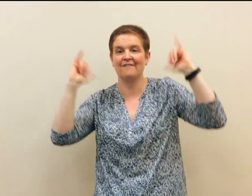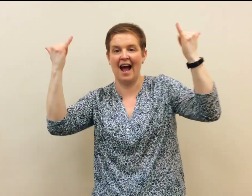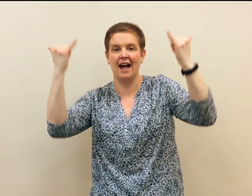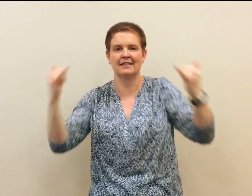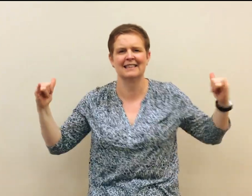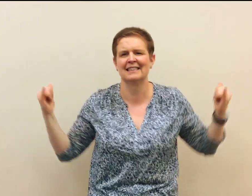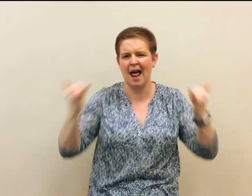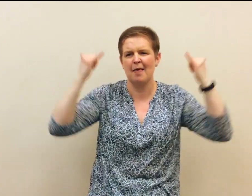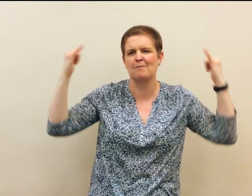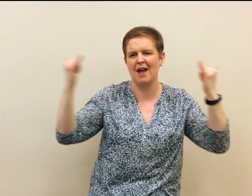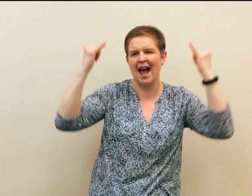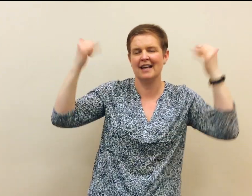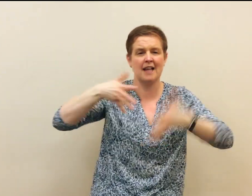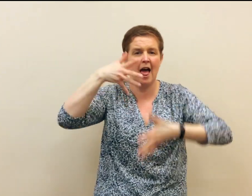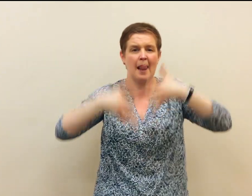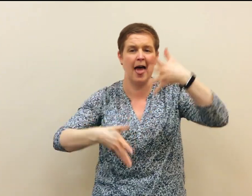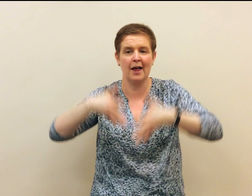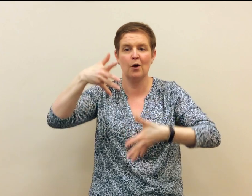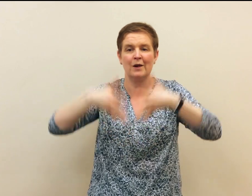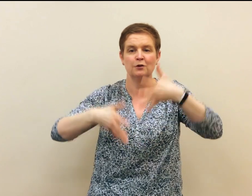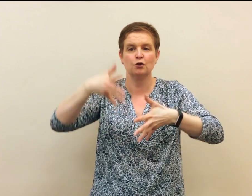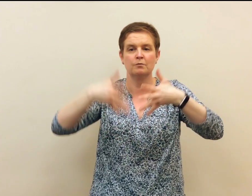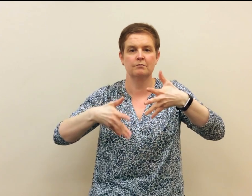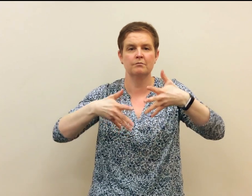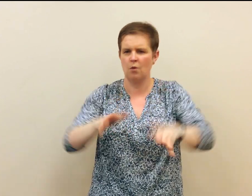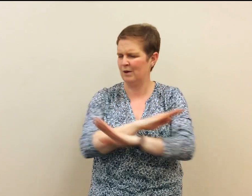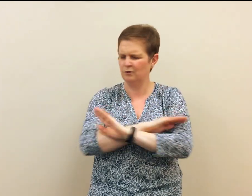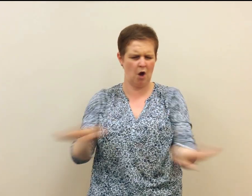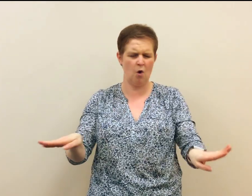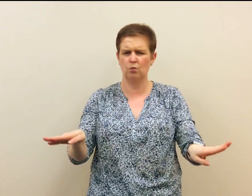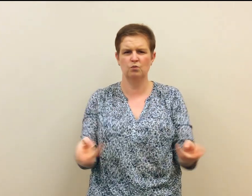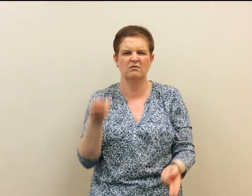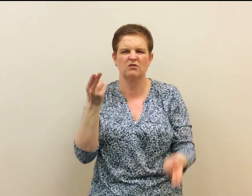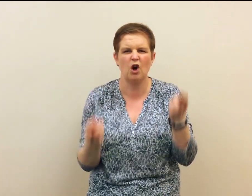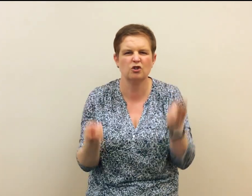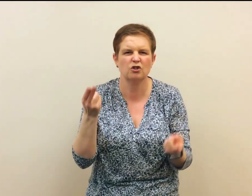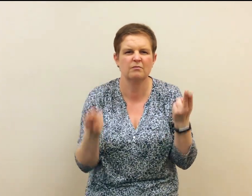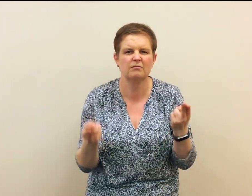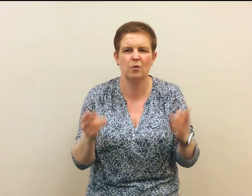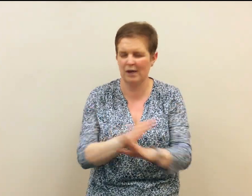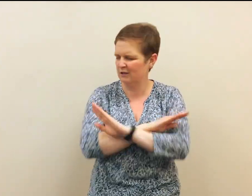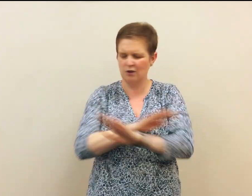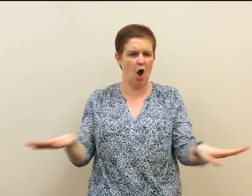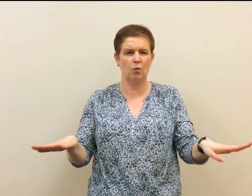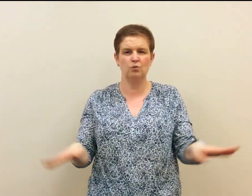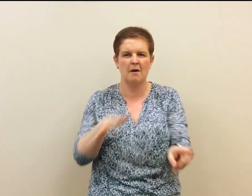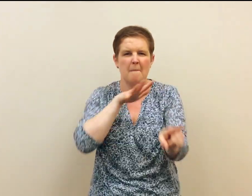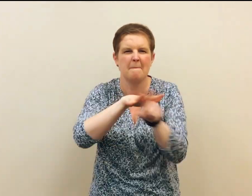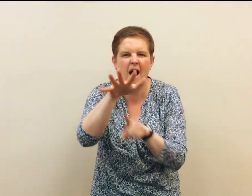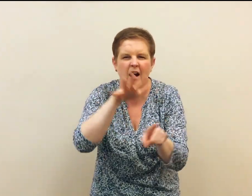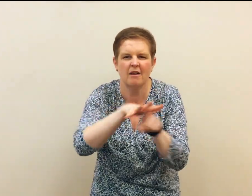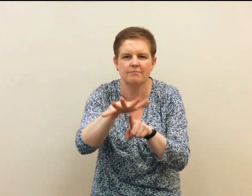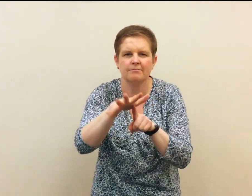Celebrate sign language We don't judge we don't mock,